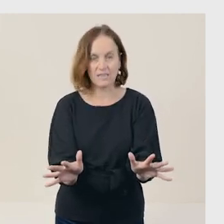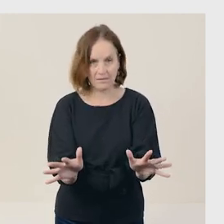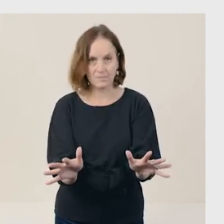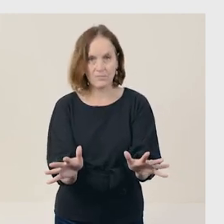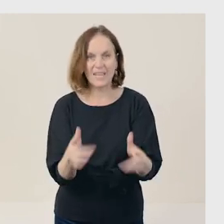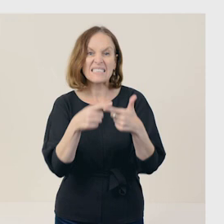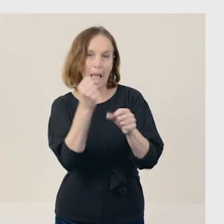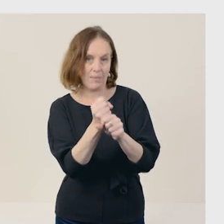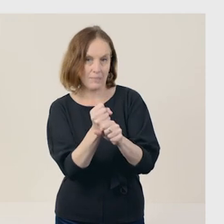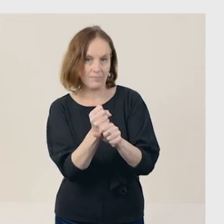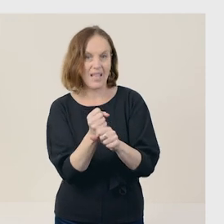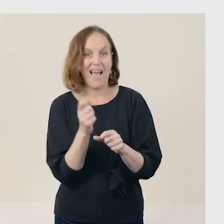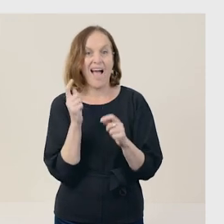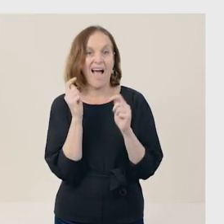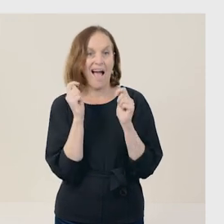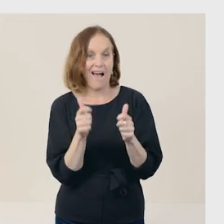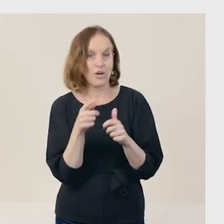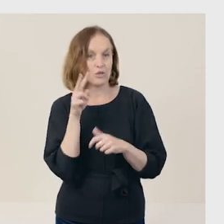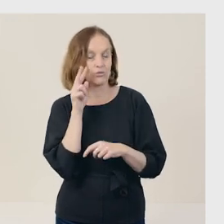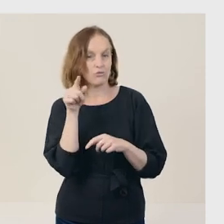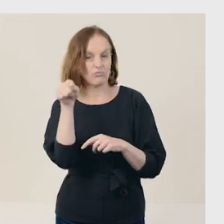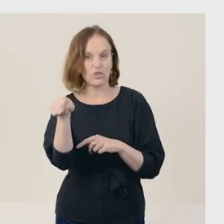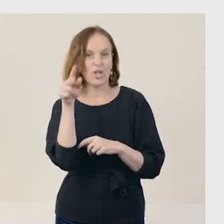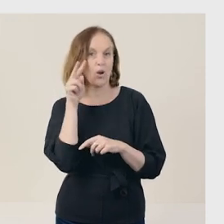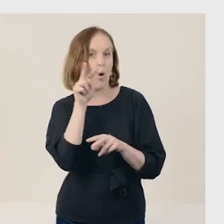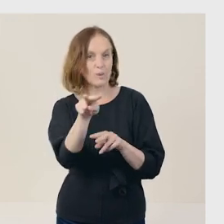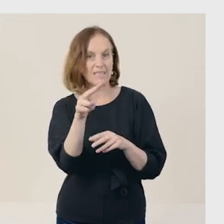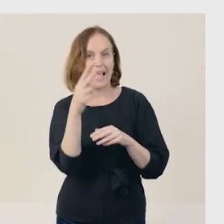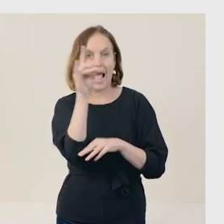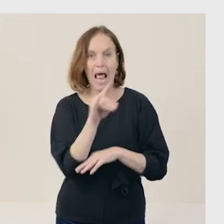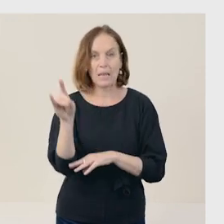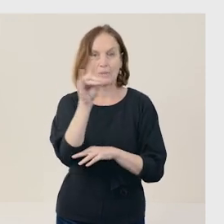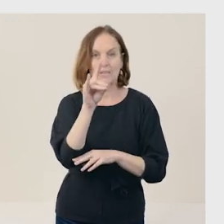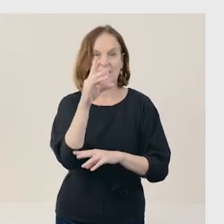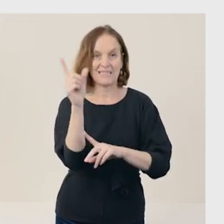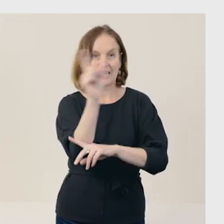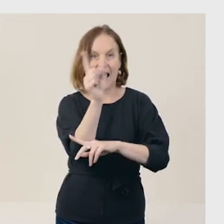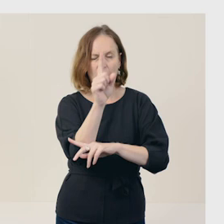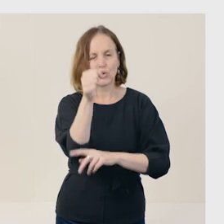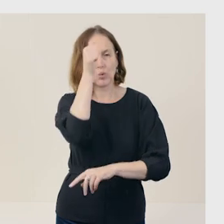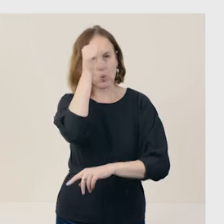For example, "After she noticed the animal's bushy tail, she knew it had to be a fox."